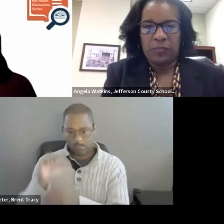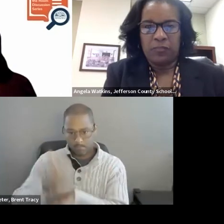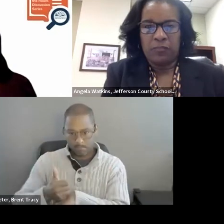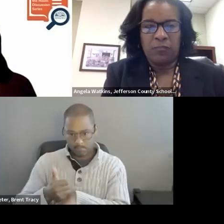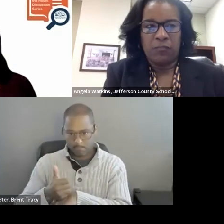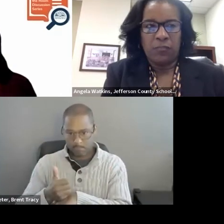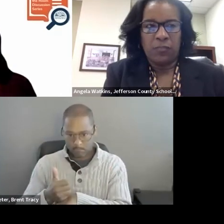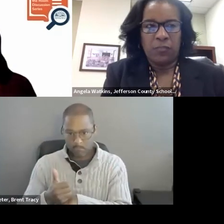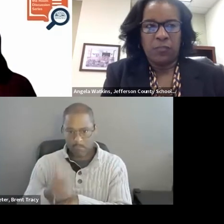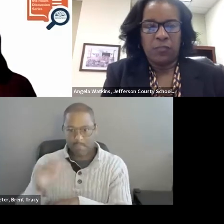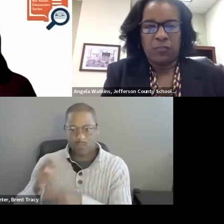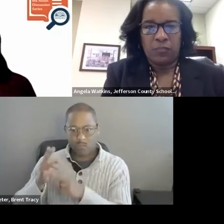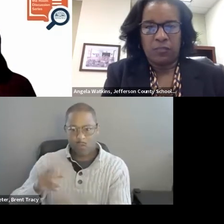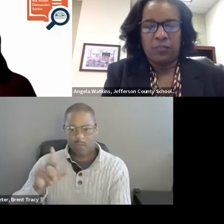we refer to as the Alabama Literacy Act.